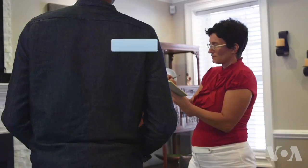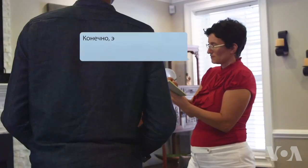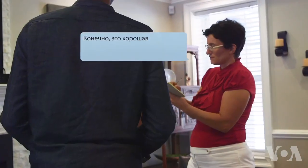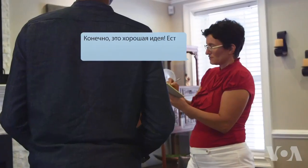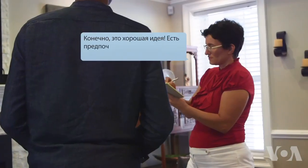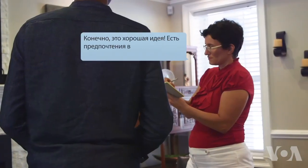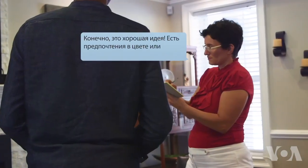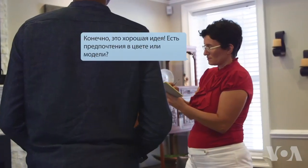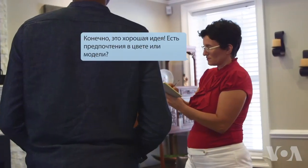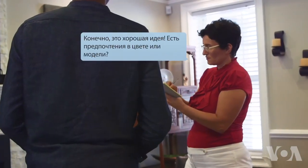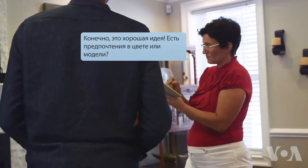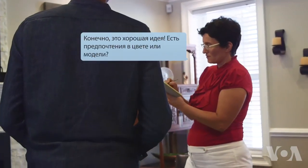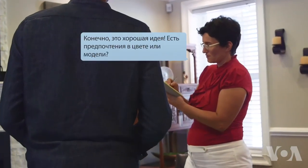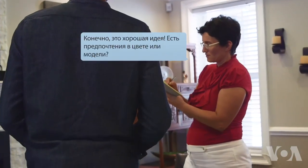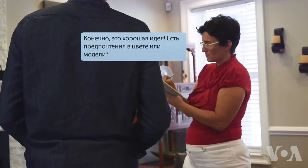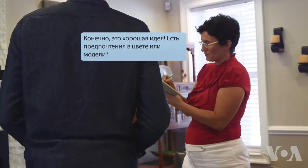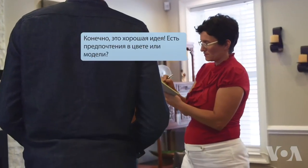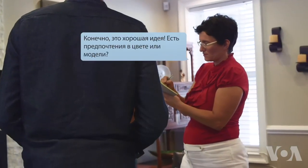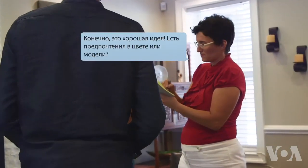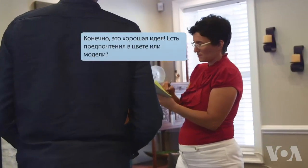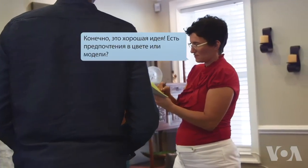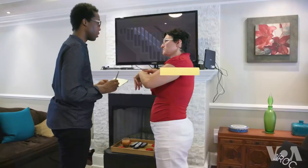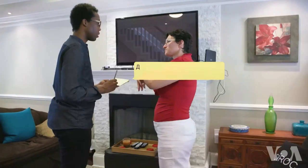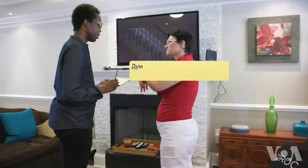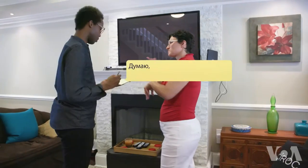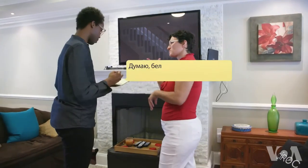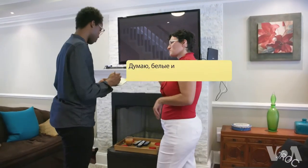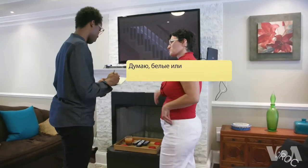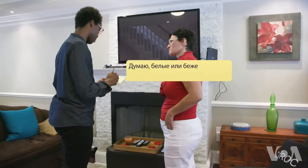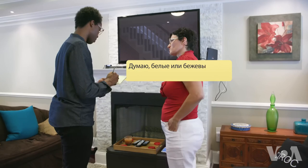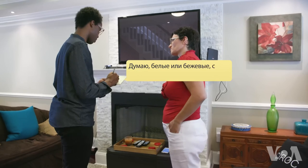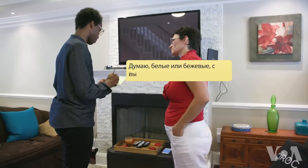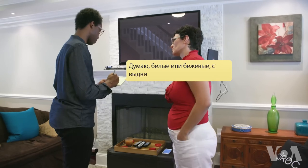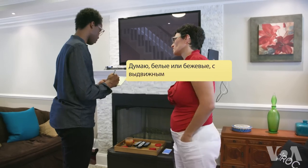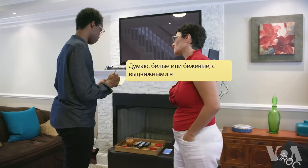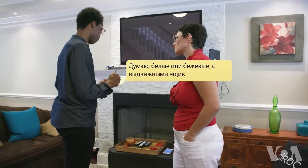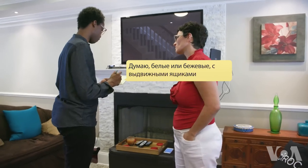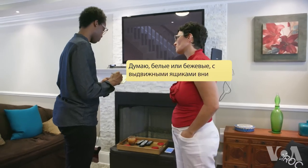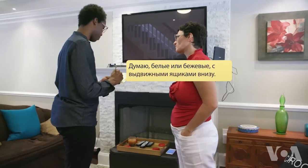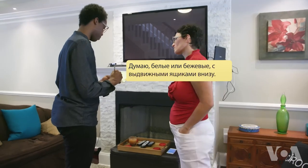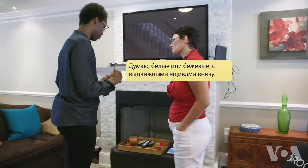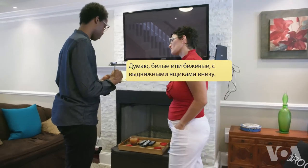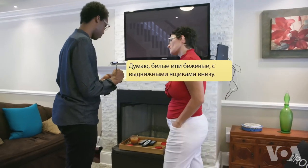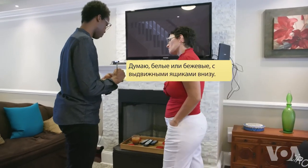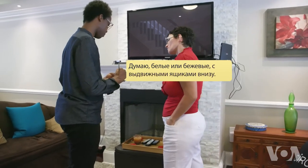Sure, that’s a great idea! Any particular color or style? I think they could be white or cream color with drawers down below.